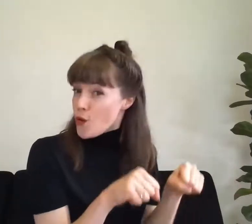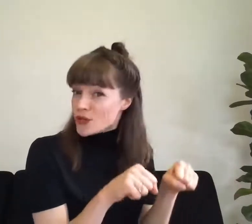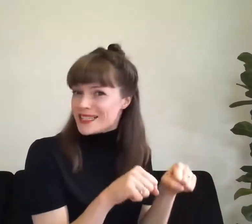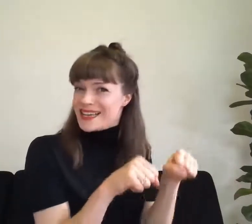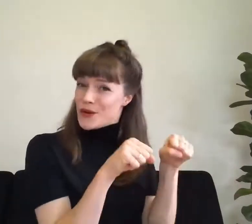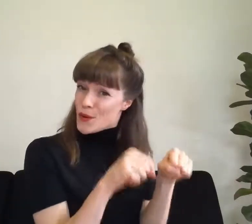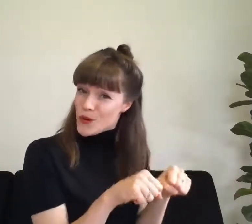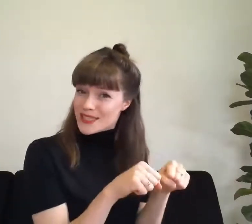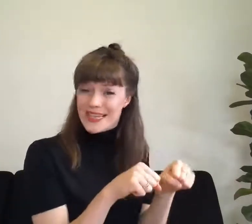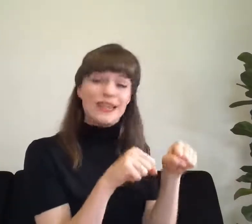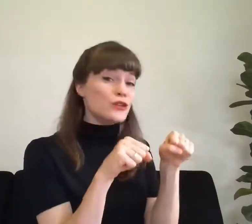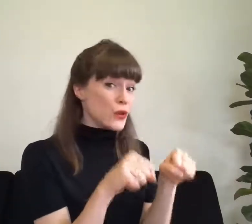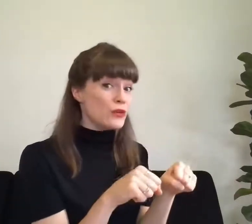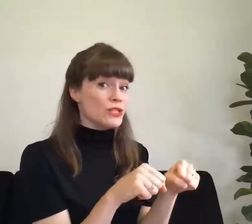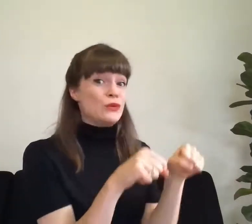Horsey horsey, don't you stop?